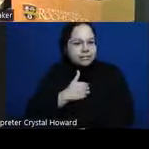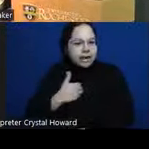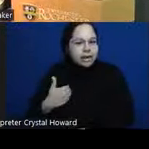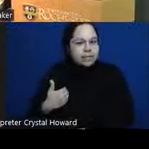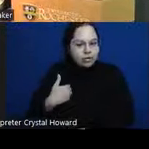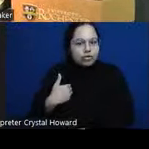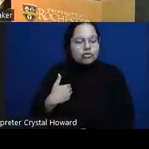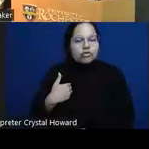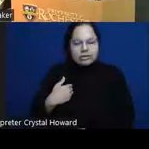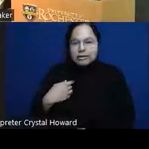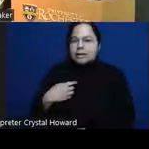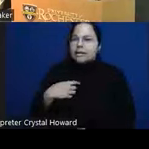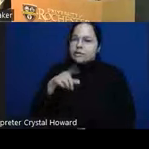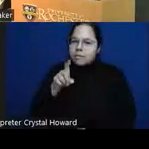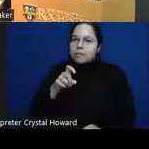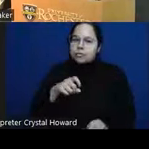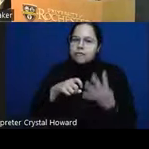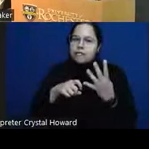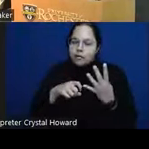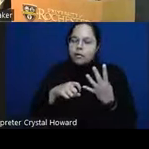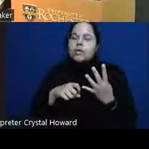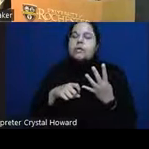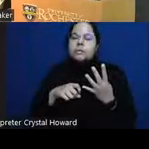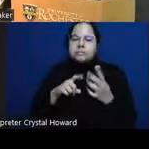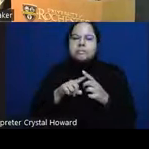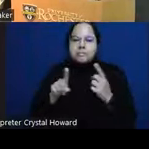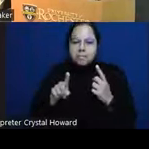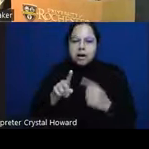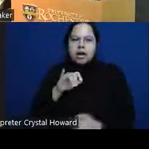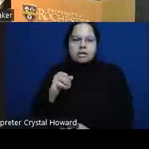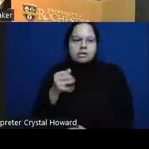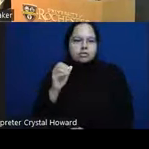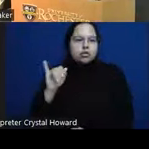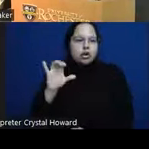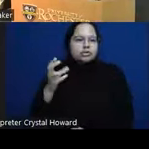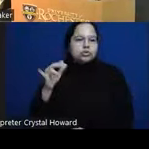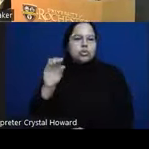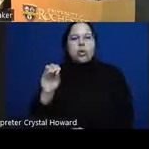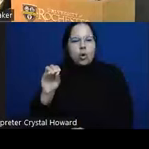um had to leave town for a a family health issue um but she'll be presenting next year during the